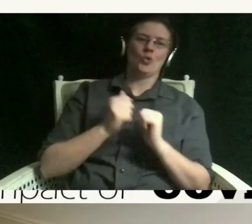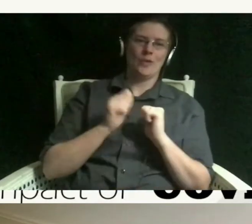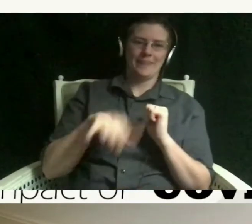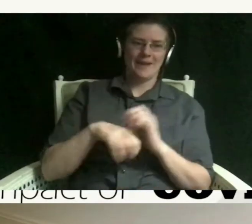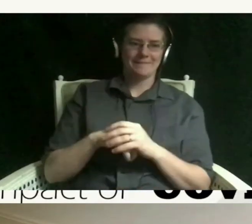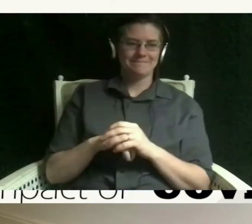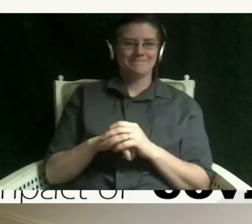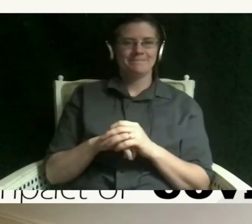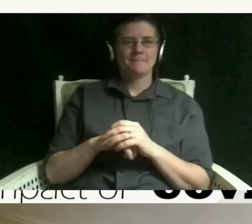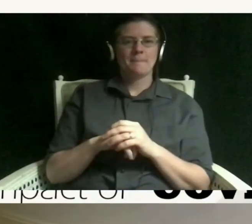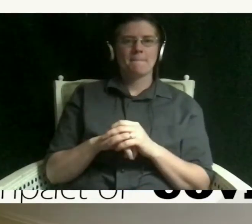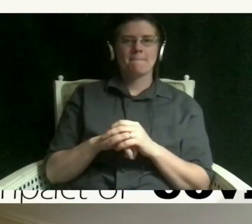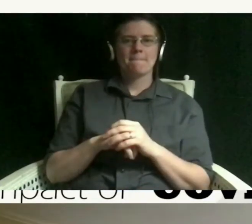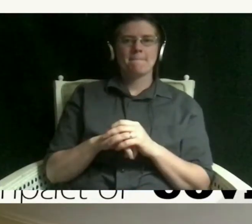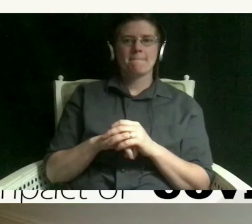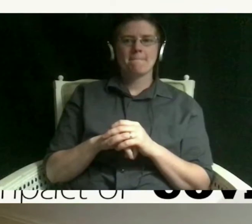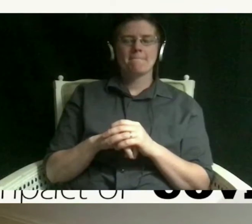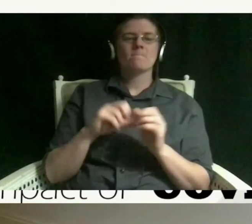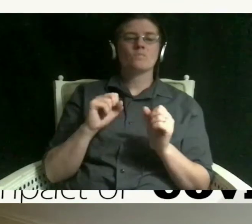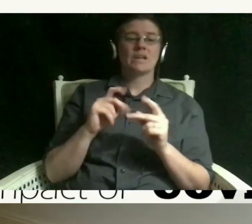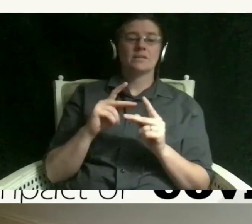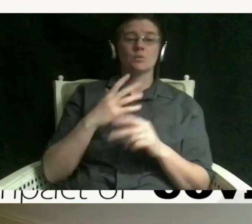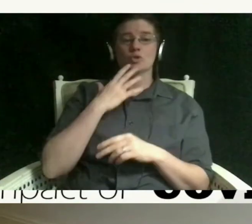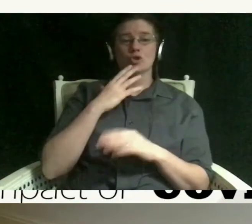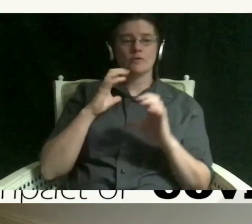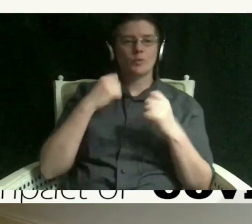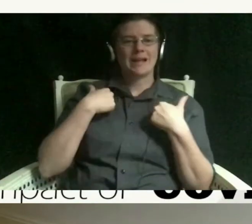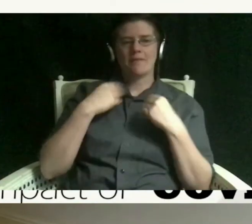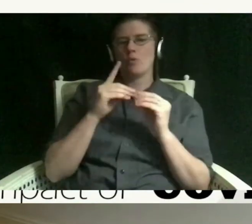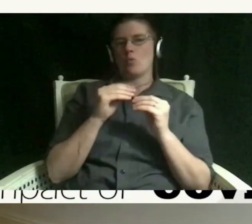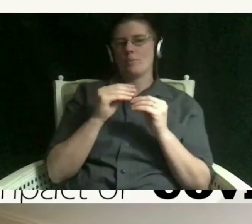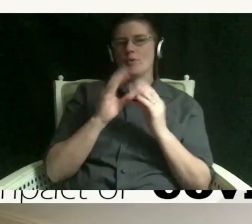so that was a really good conversation and we have one more video that we're going to show